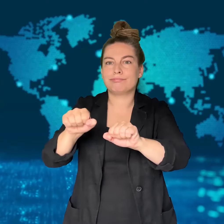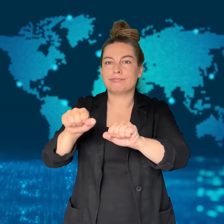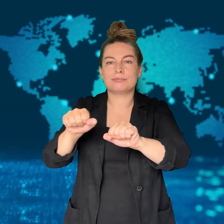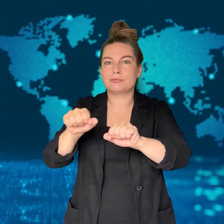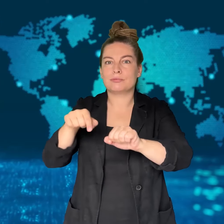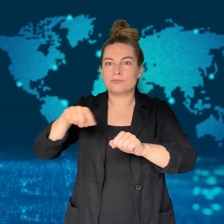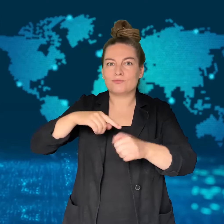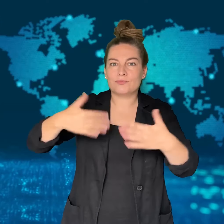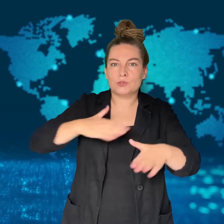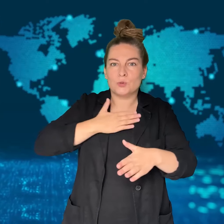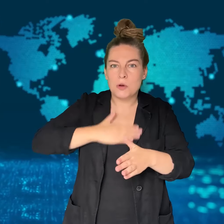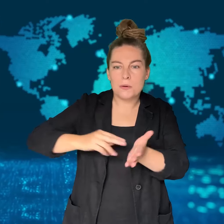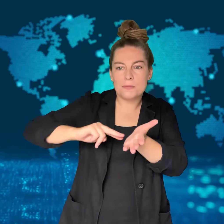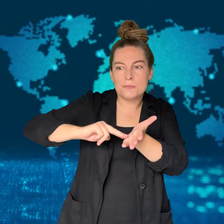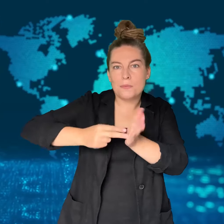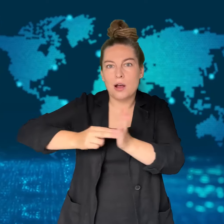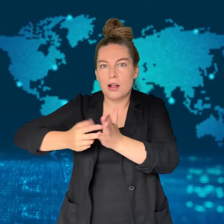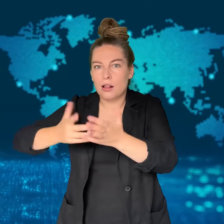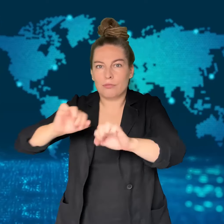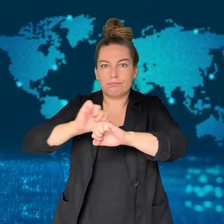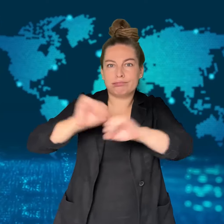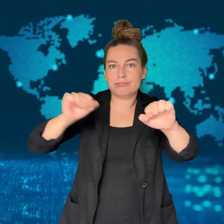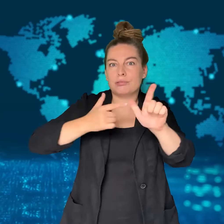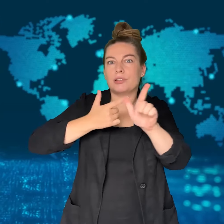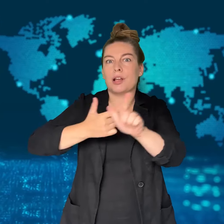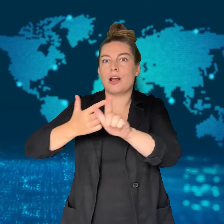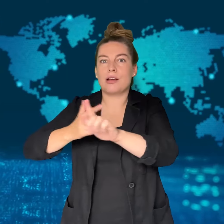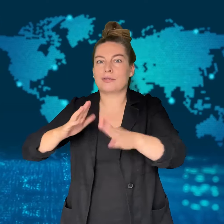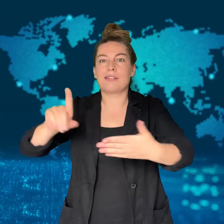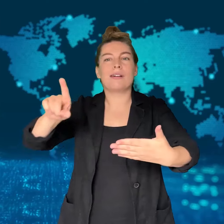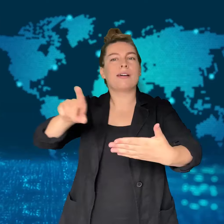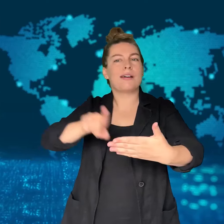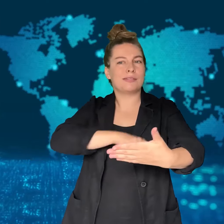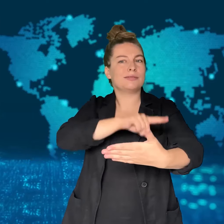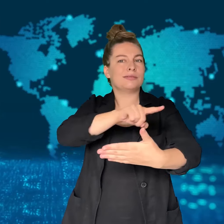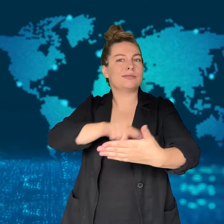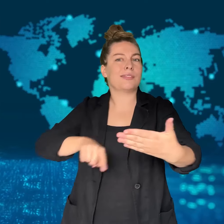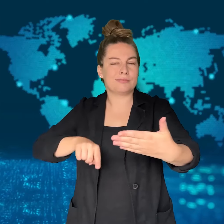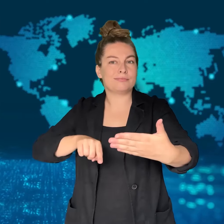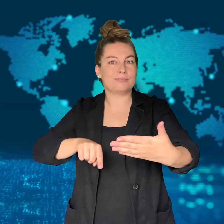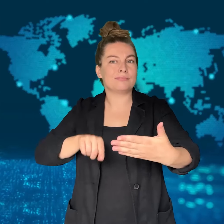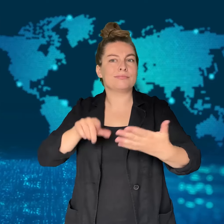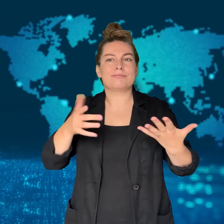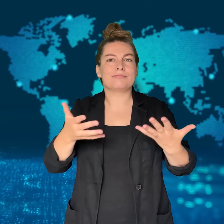Vienna on Thursday, Friday, and Saturday.